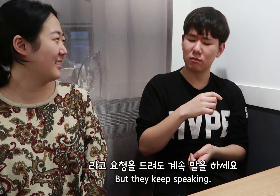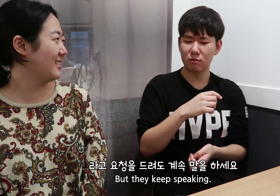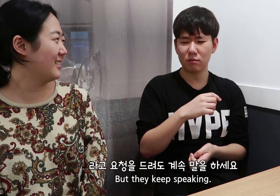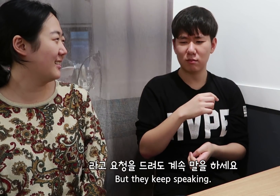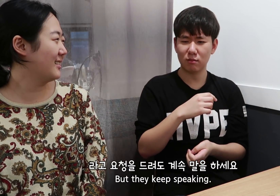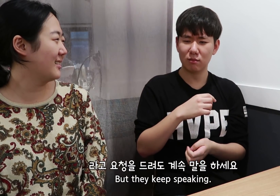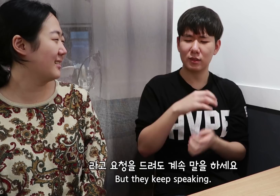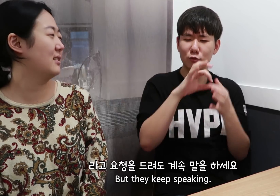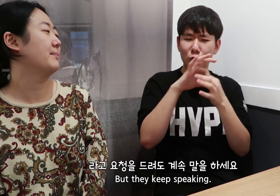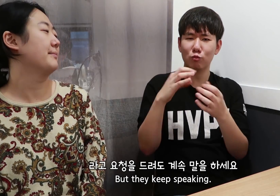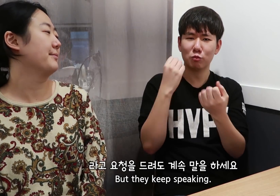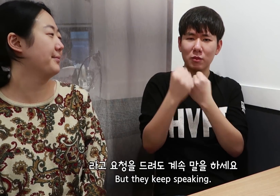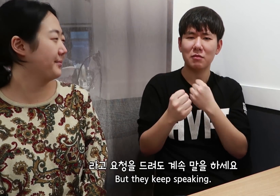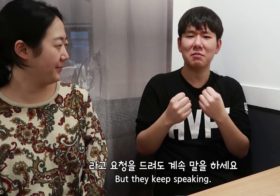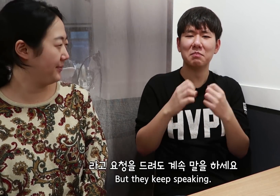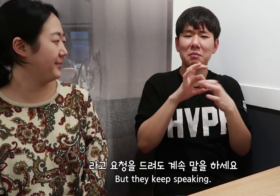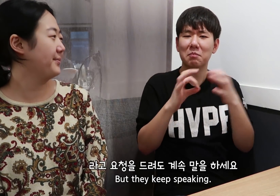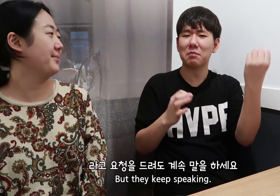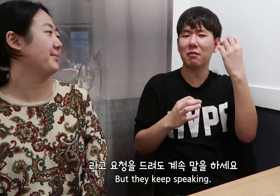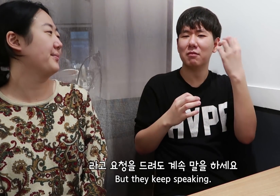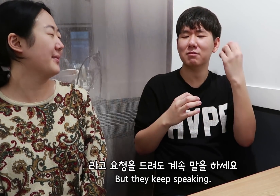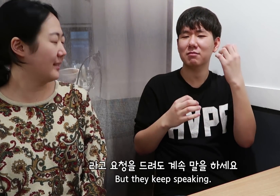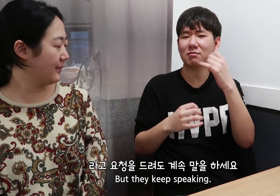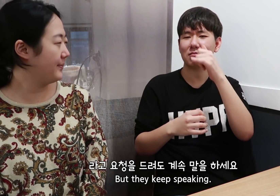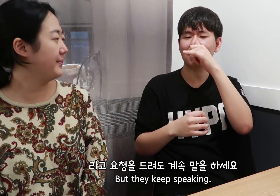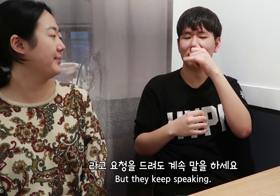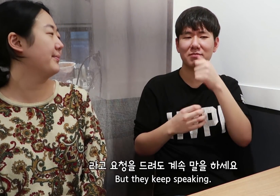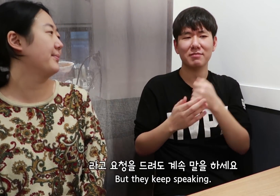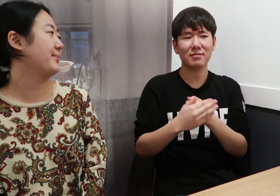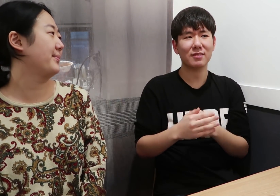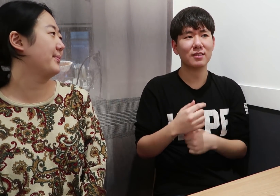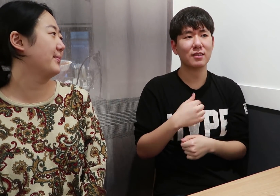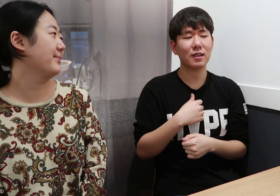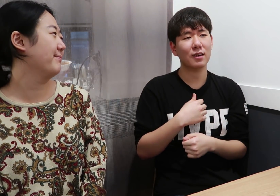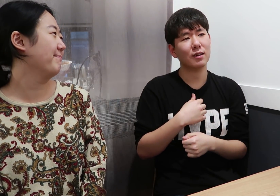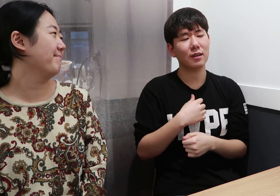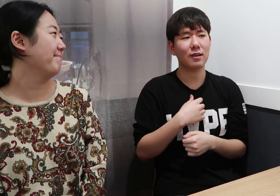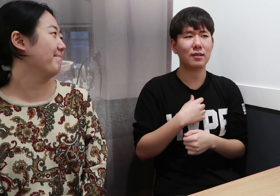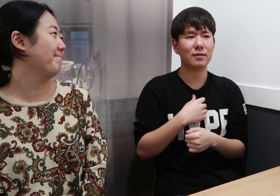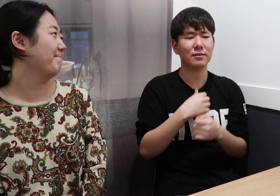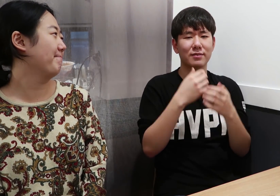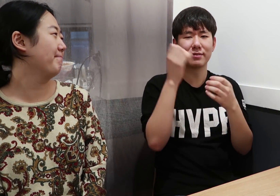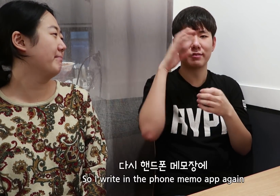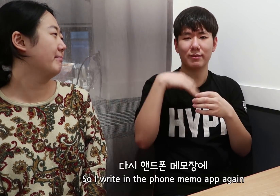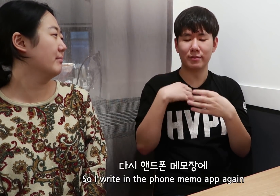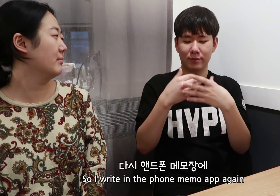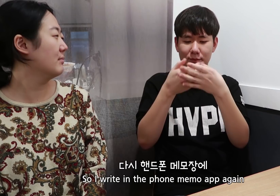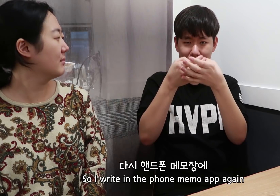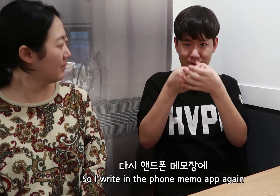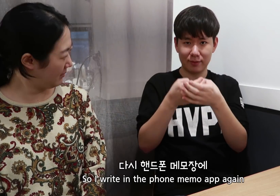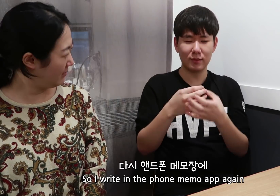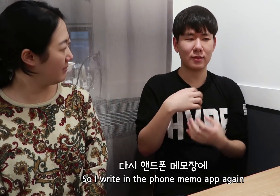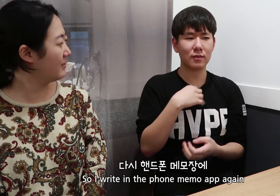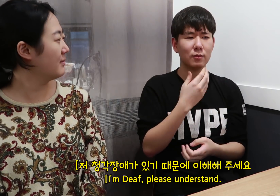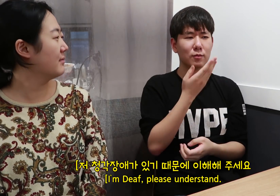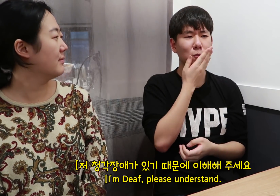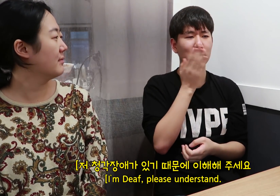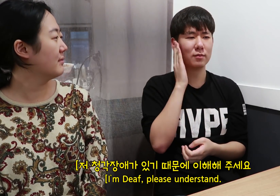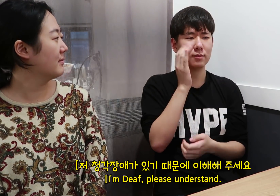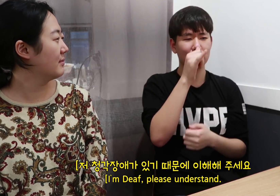But they keep speaking. So I write in the phone memo app again